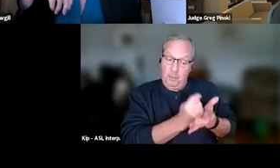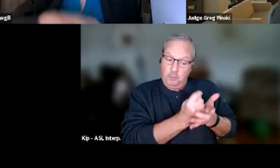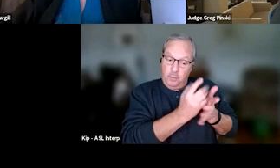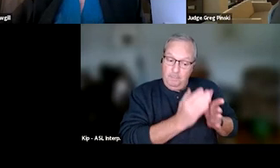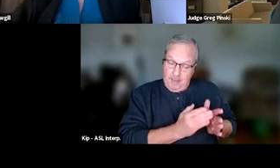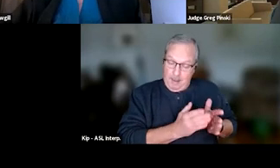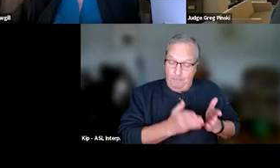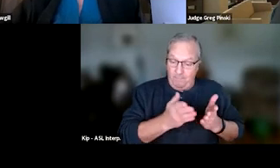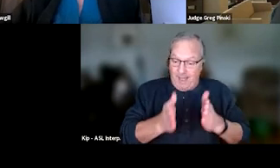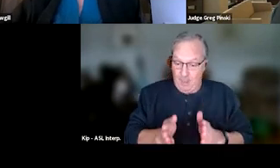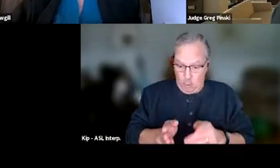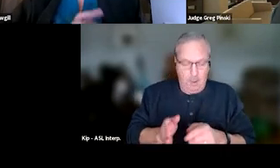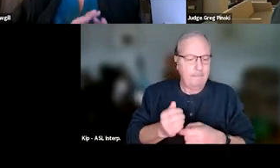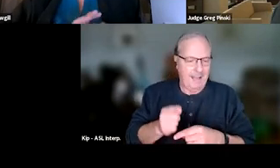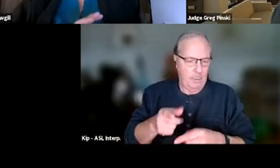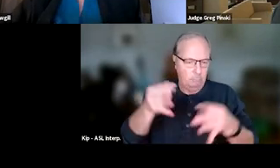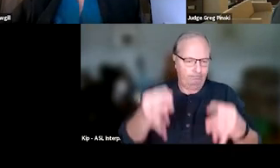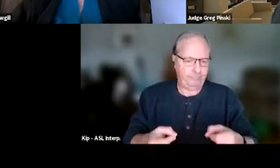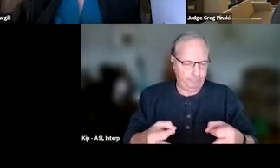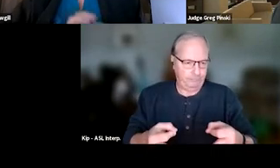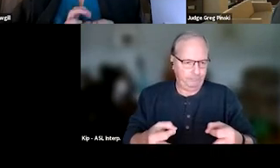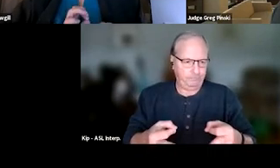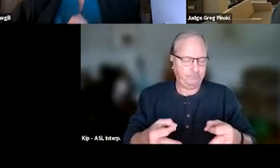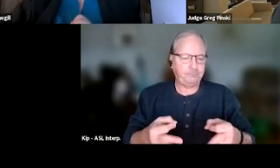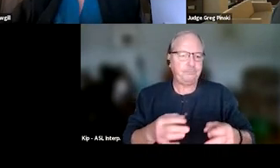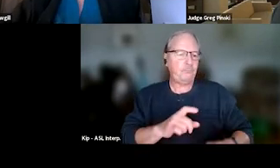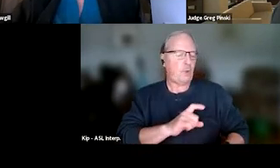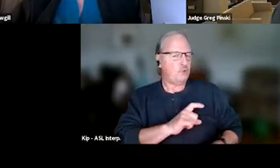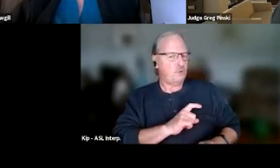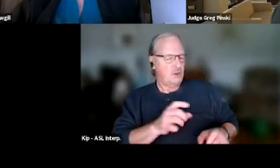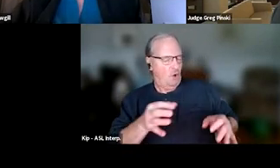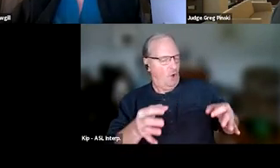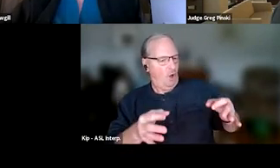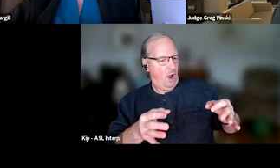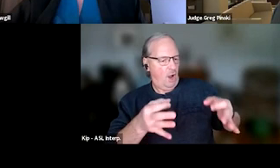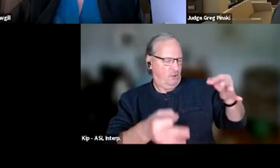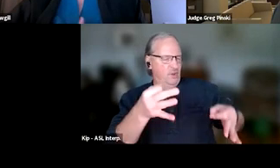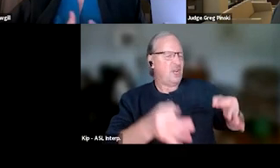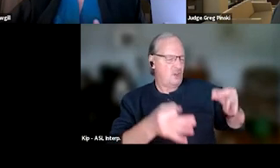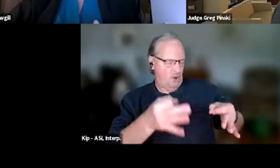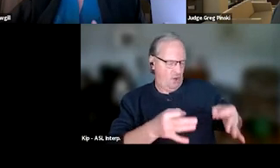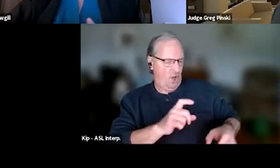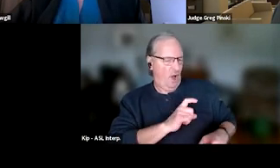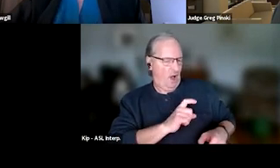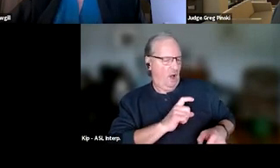And then judicial officers, if the person's willfully non-compliant, so they're not participating